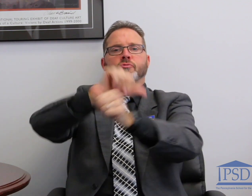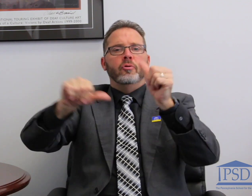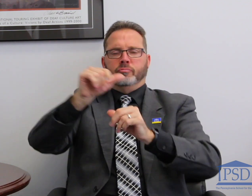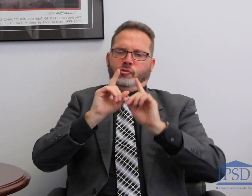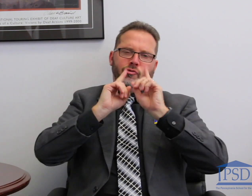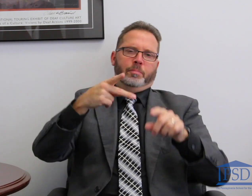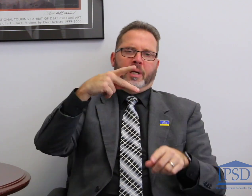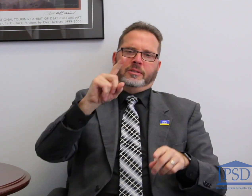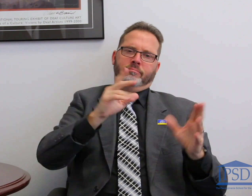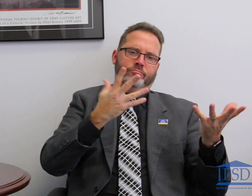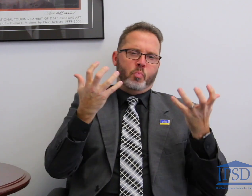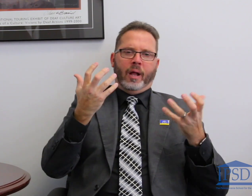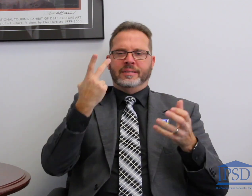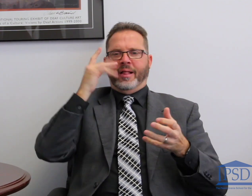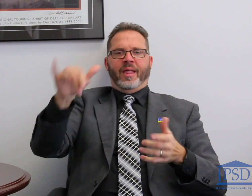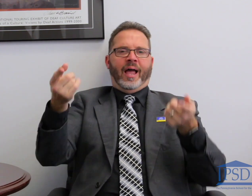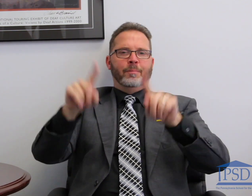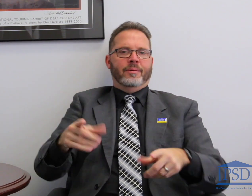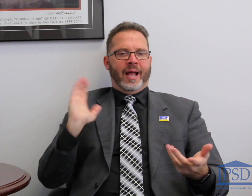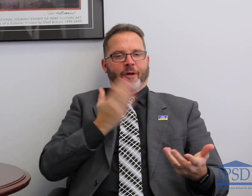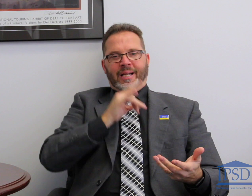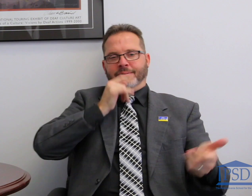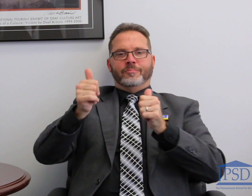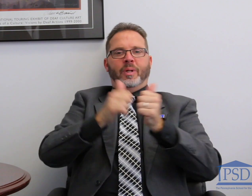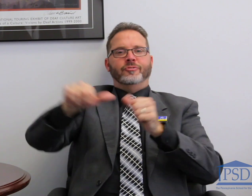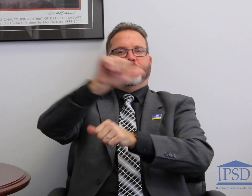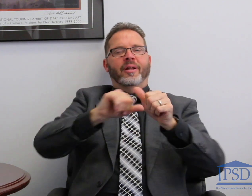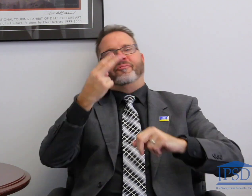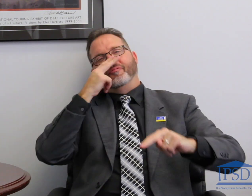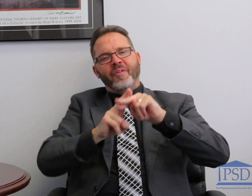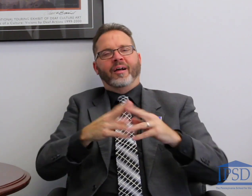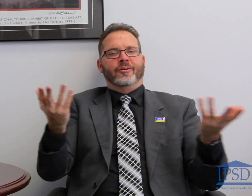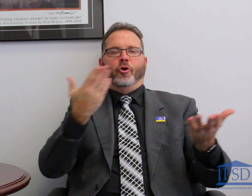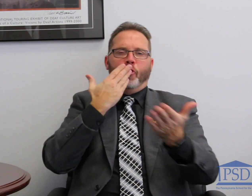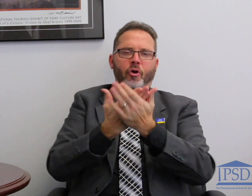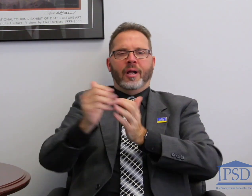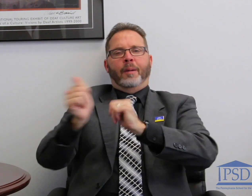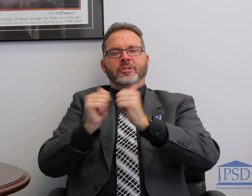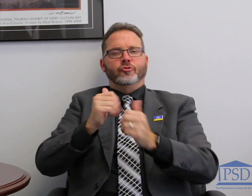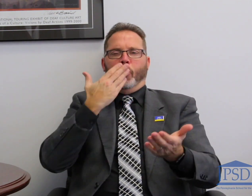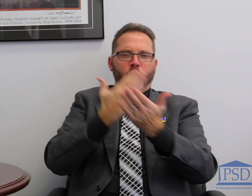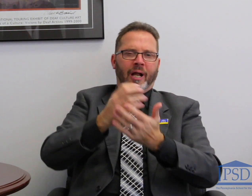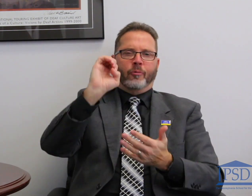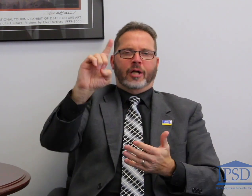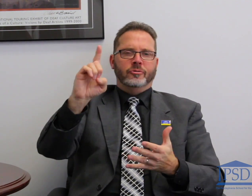or competition. Of course we are always eager for those sorts of opportunities and it is great to have good healthy academic competition for our students.